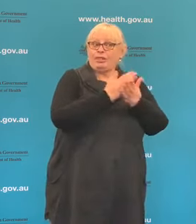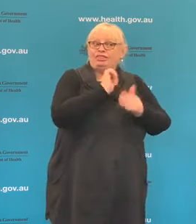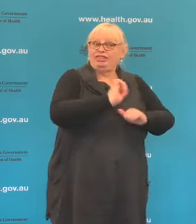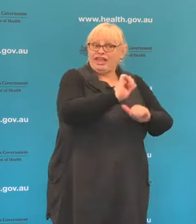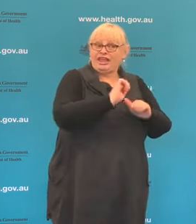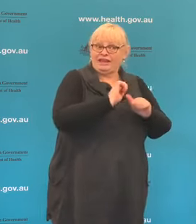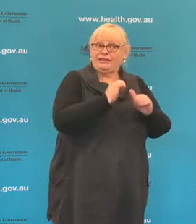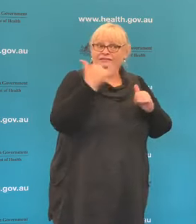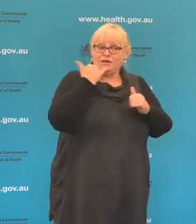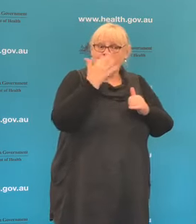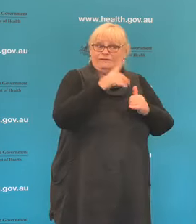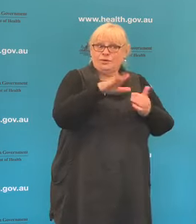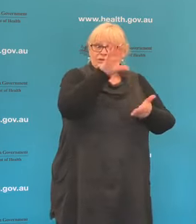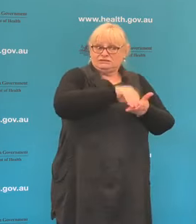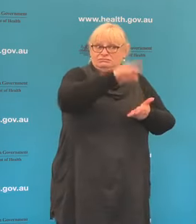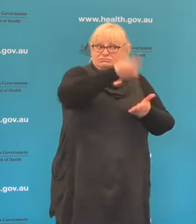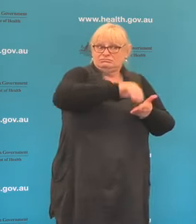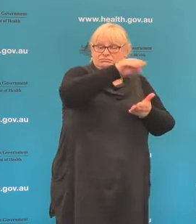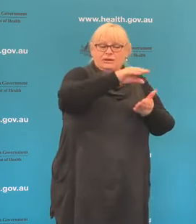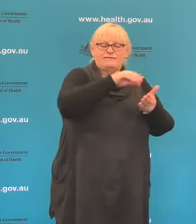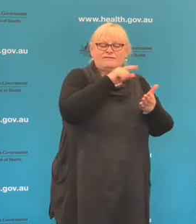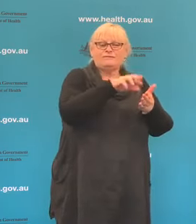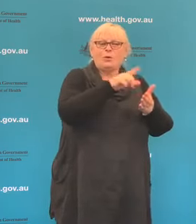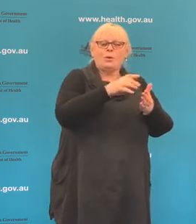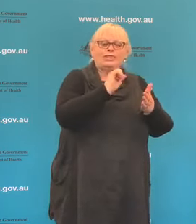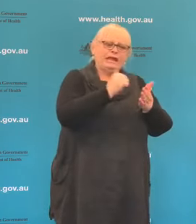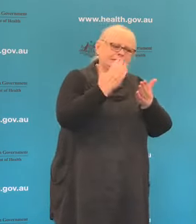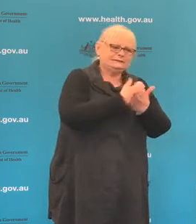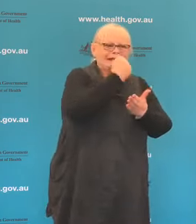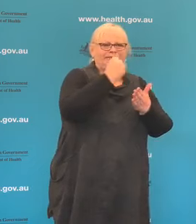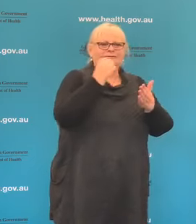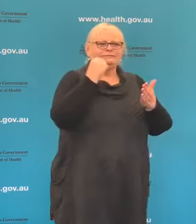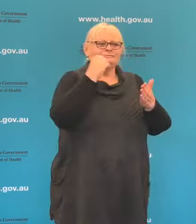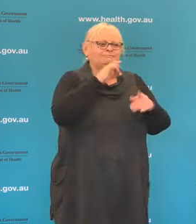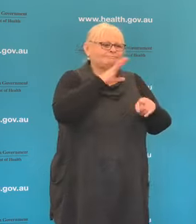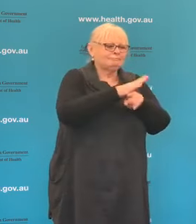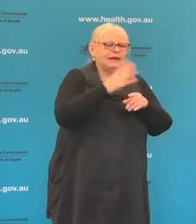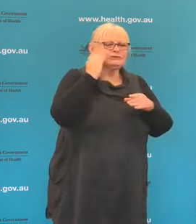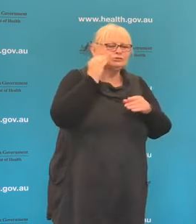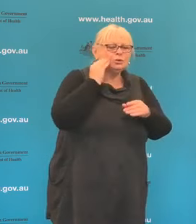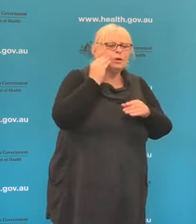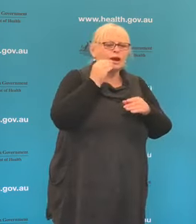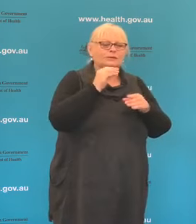maintain safe levels of blood sugar and to assist them with the use of their